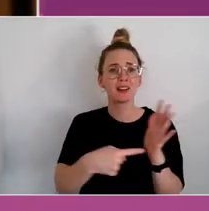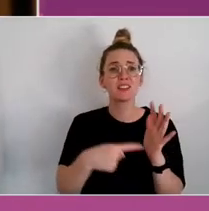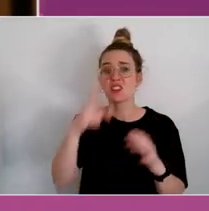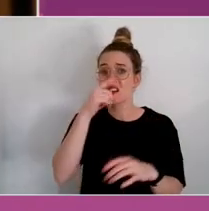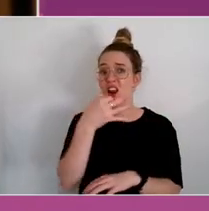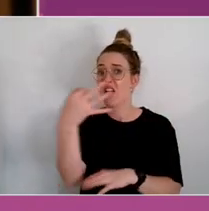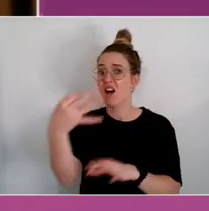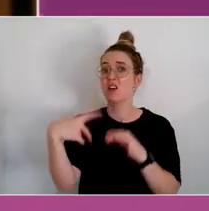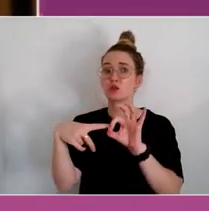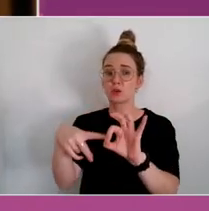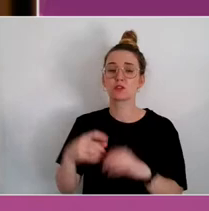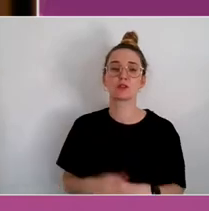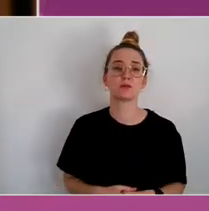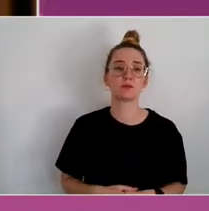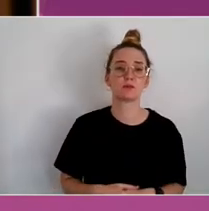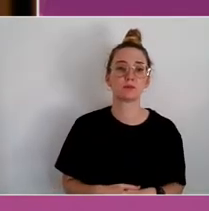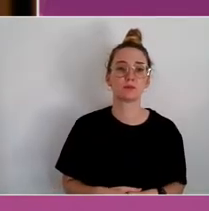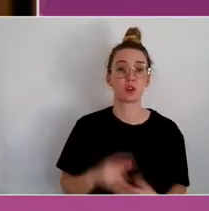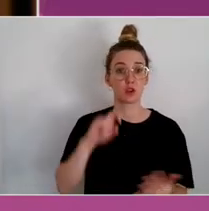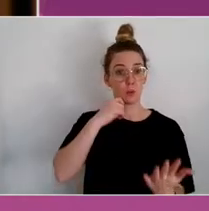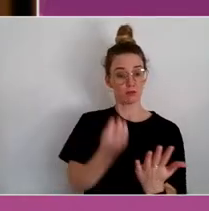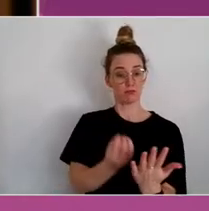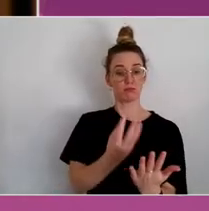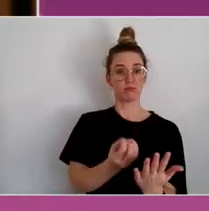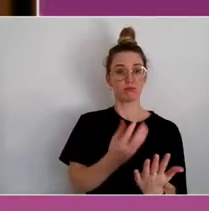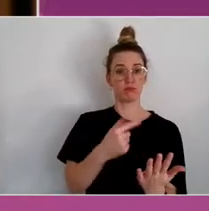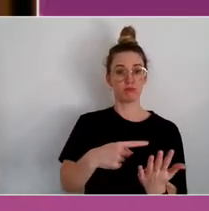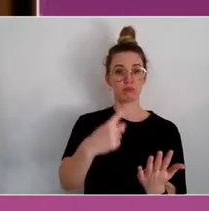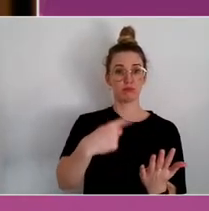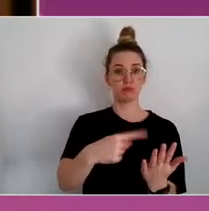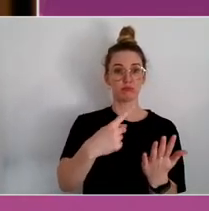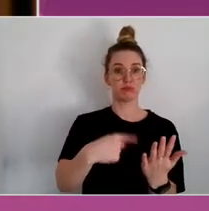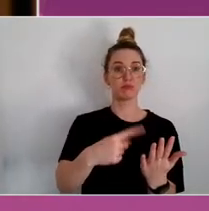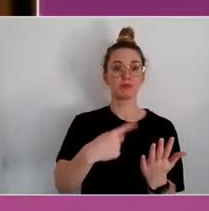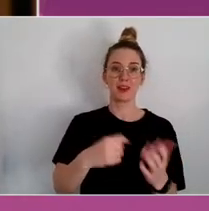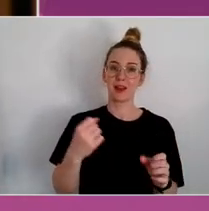They'll be fed through to me in a way that ensures technology will fail us.